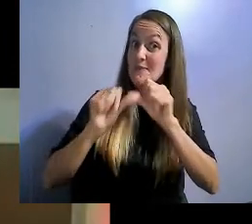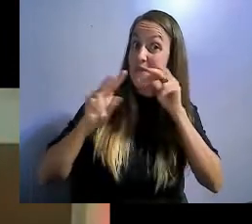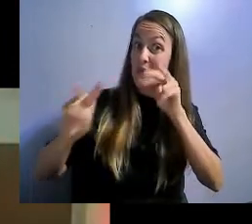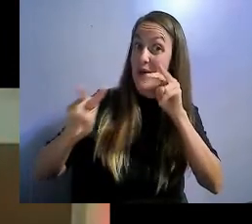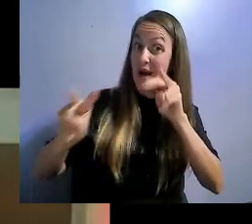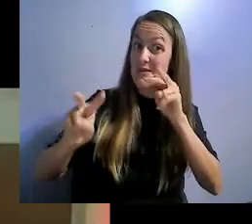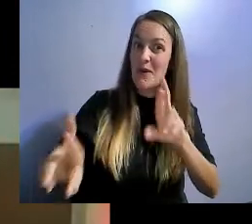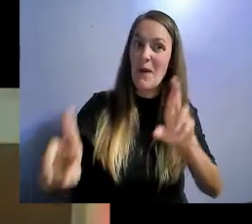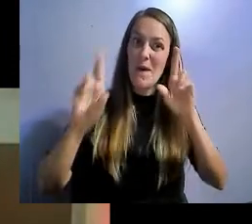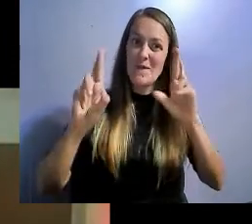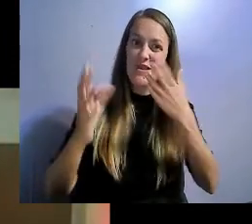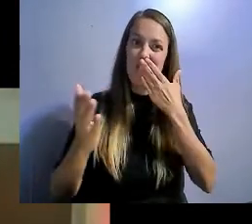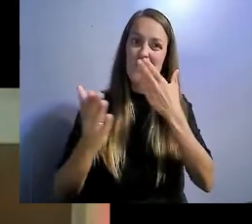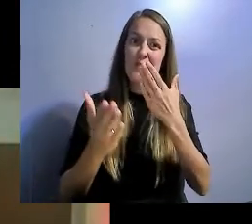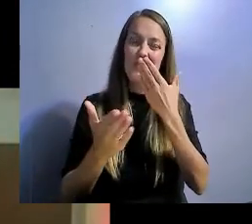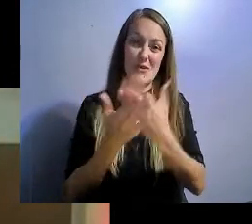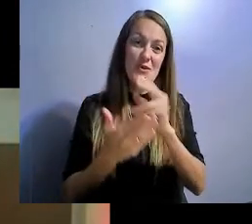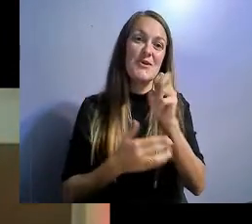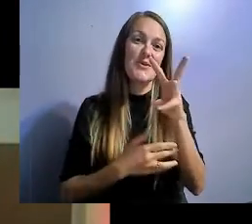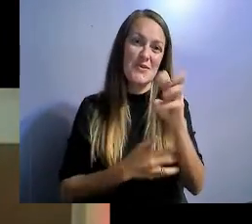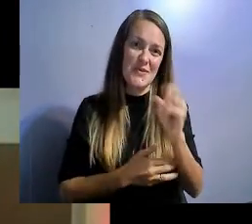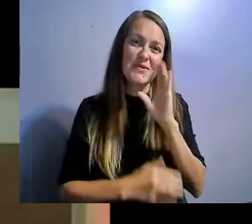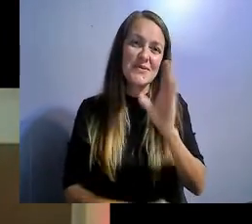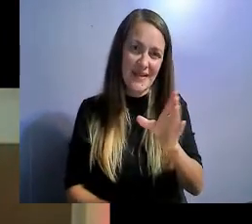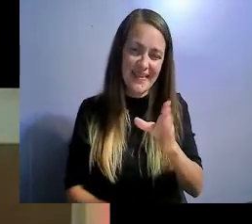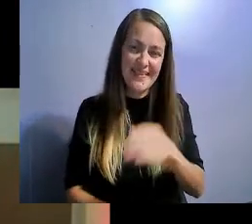At CCDC another thing that we are very involved in is,